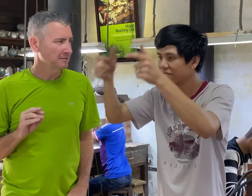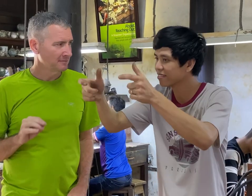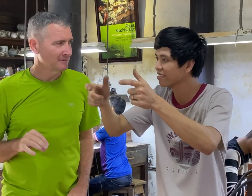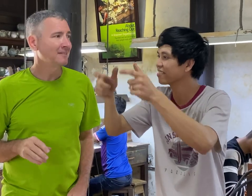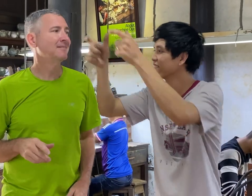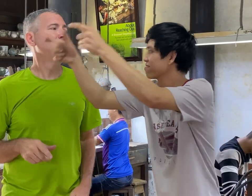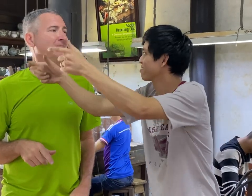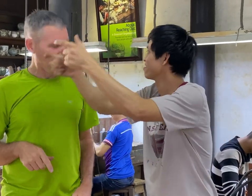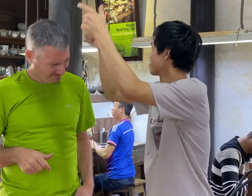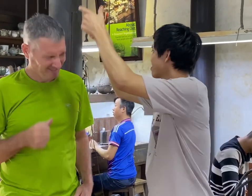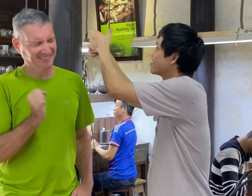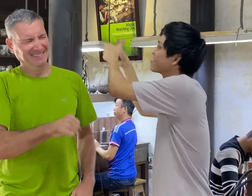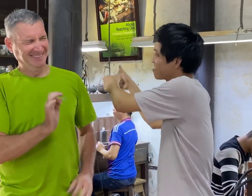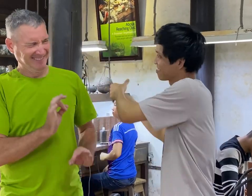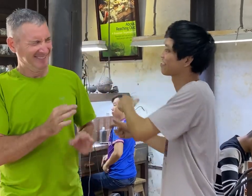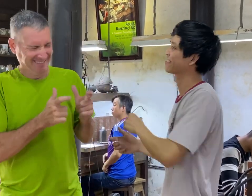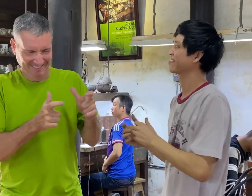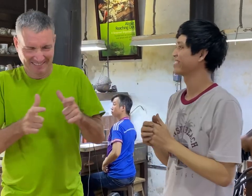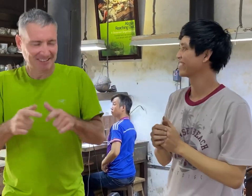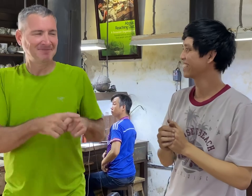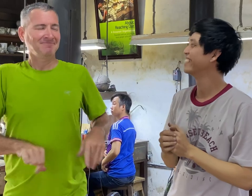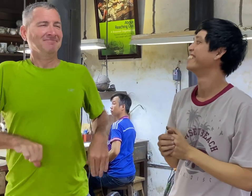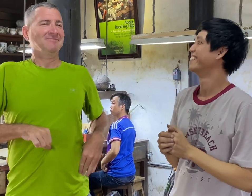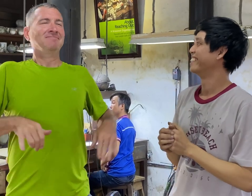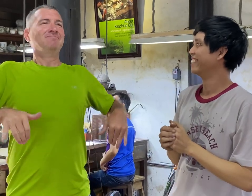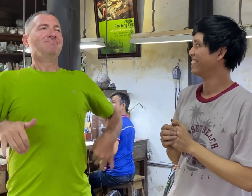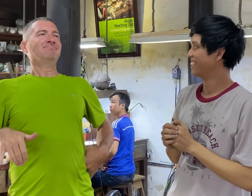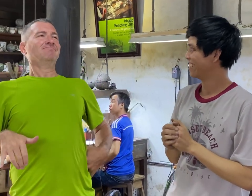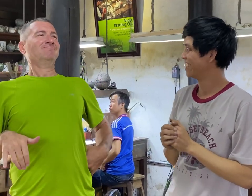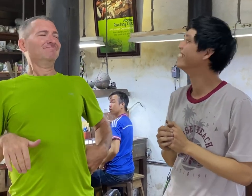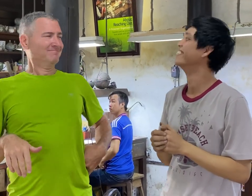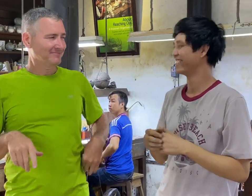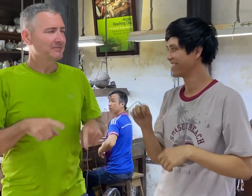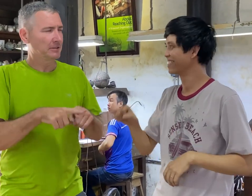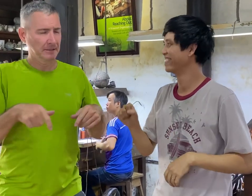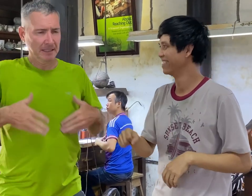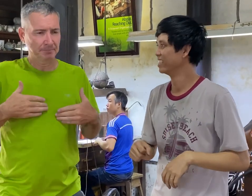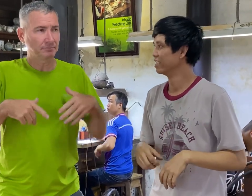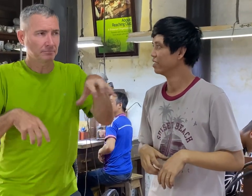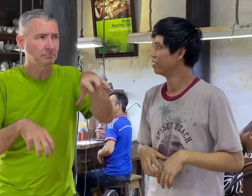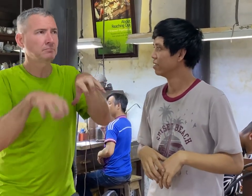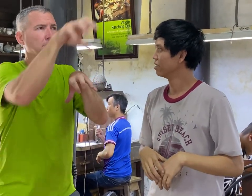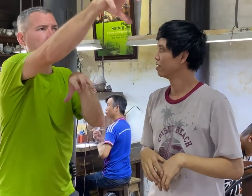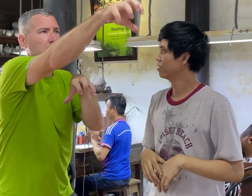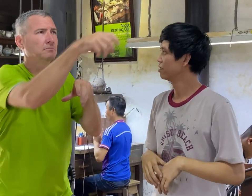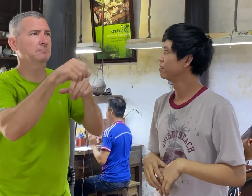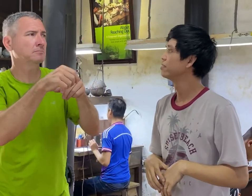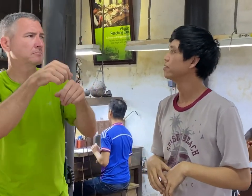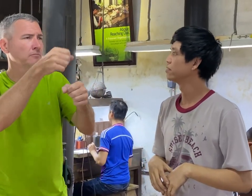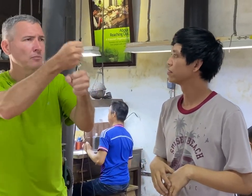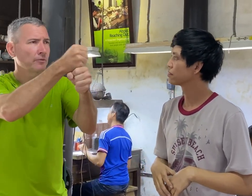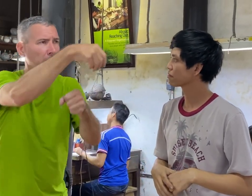I would give my leadership to the next generations. Oh yes! Show your pride in your work. I'm happy to see two different shops.